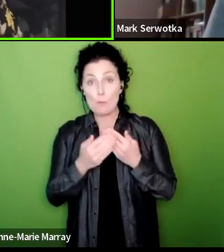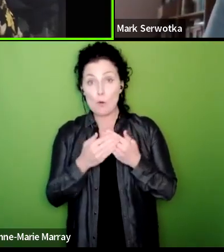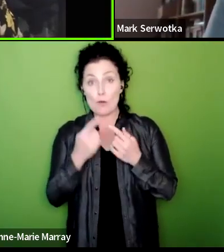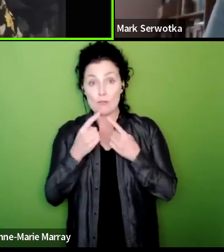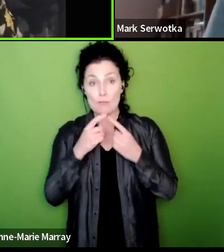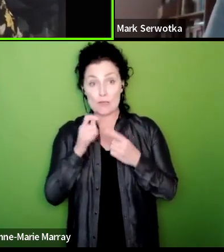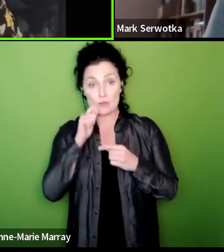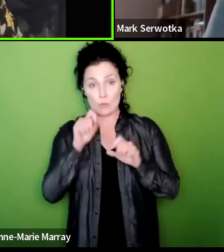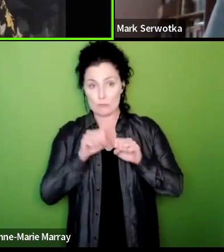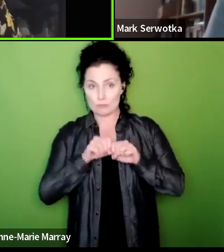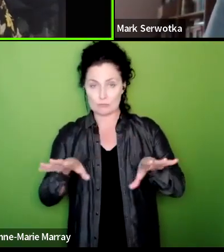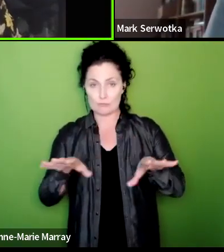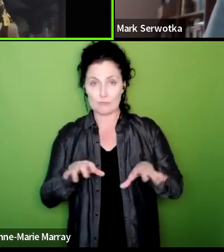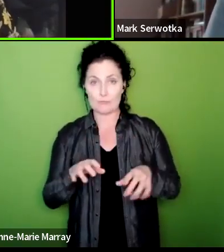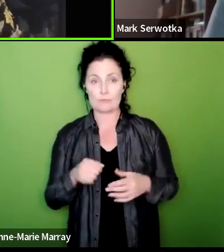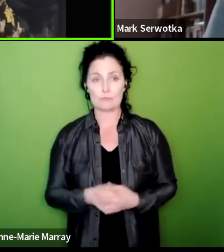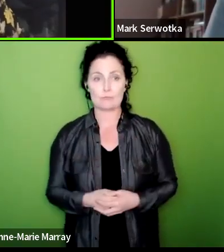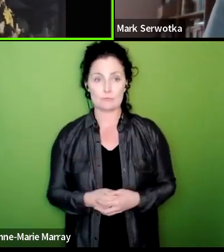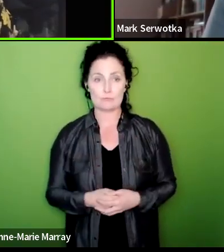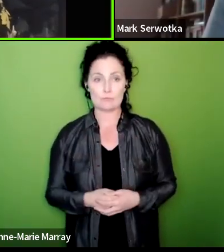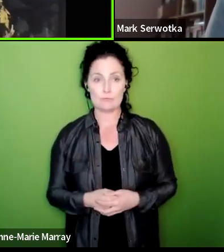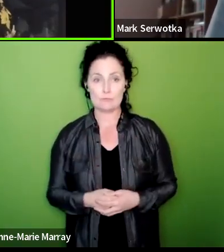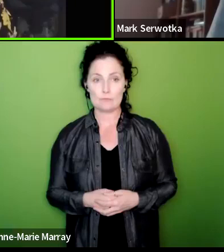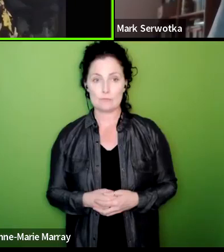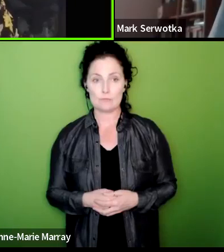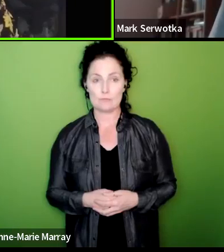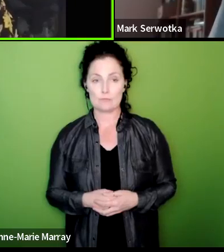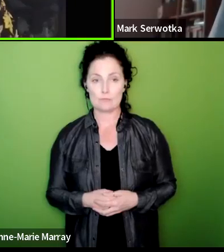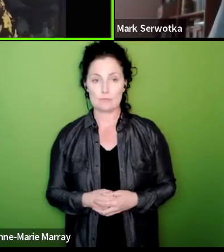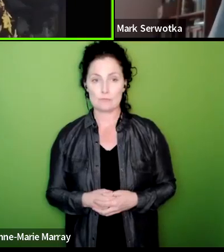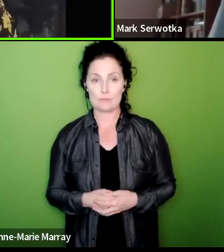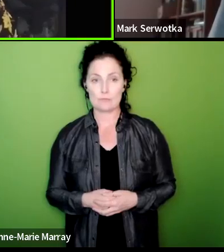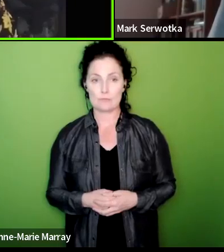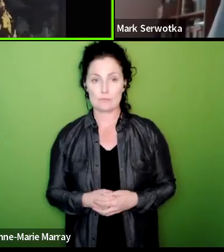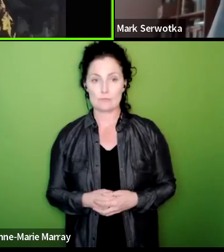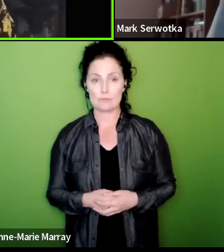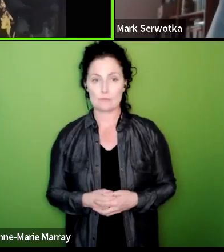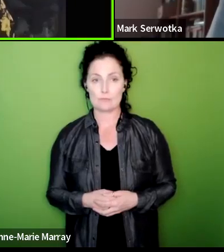for the person to ask the question that employer in you know detail broken down by Branch will be